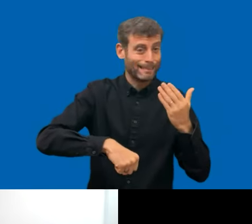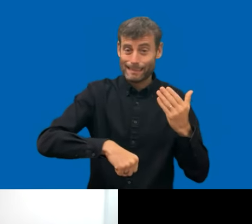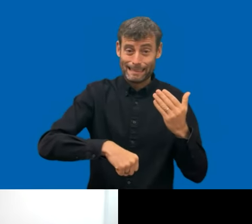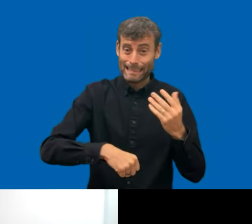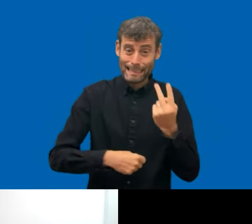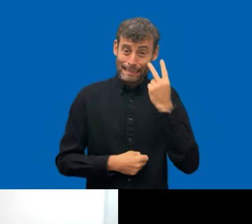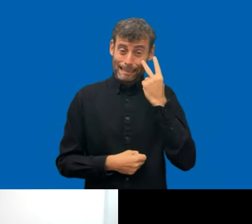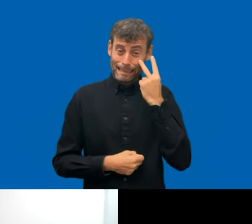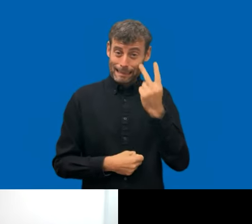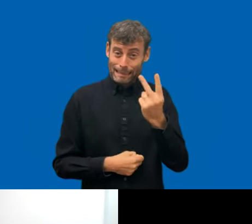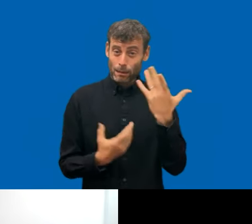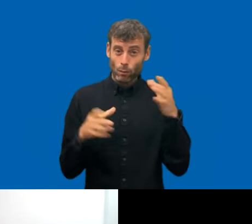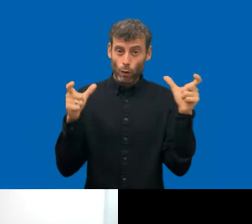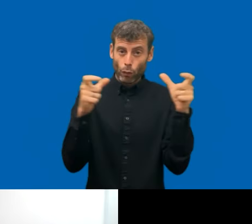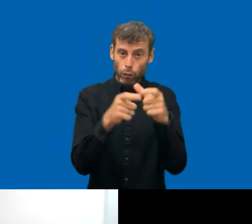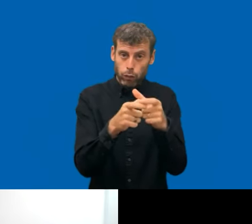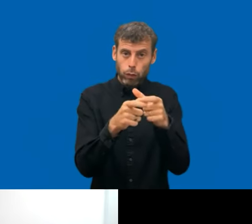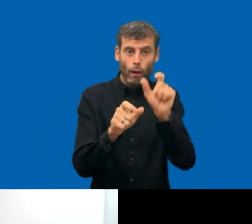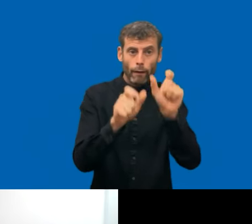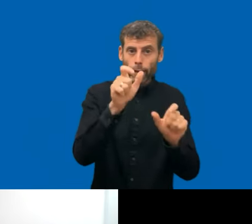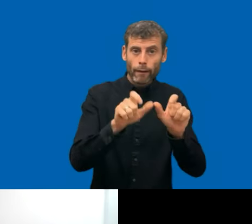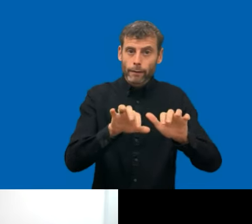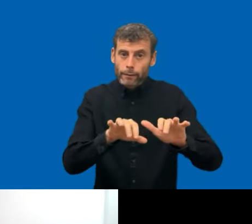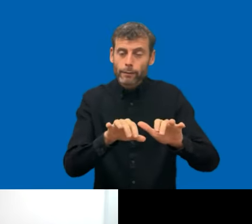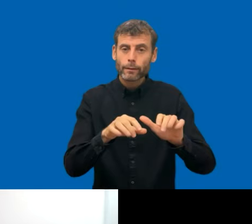you mentioned was fascinating. Is there an online resource where we can find out more